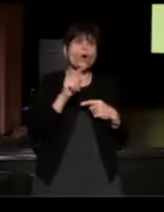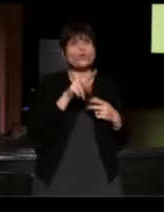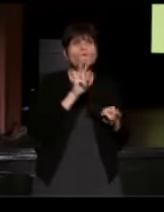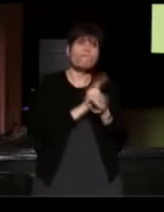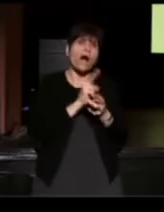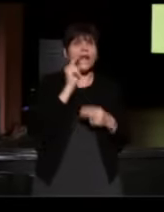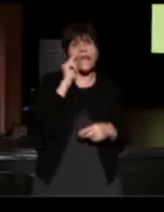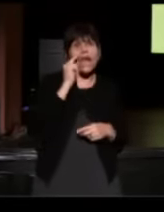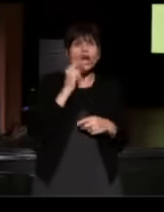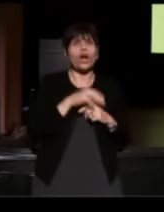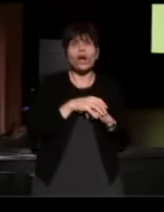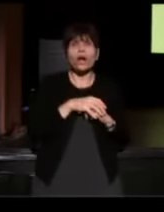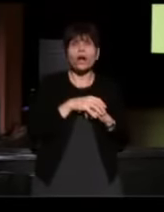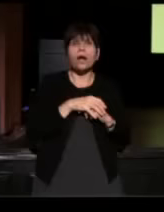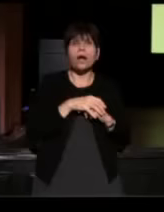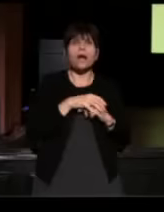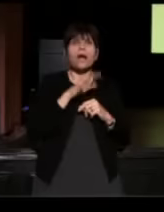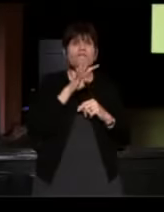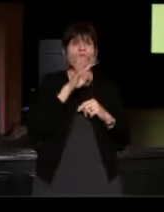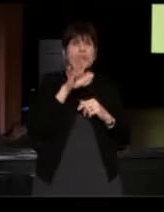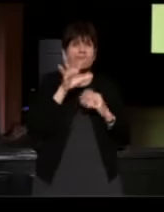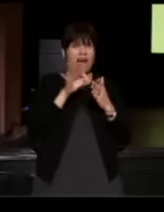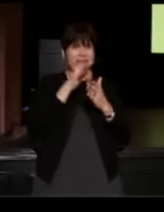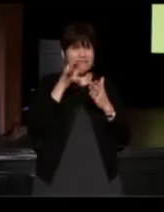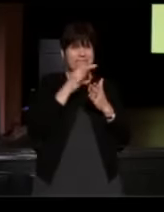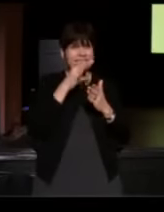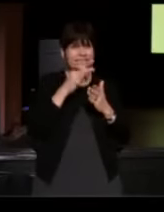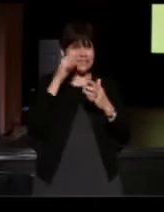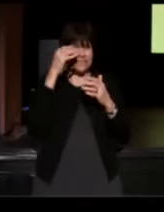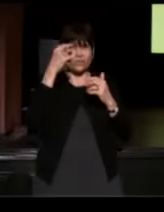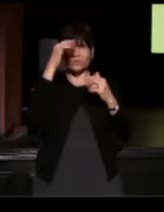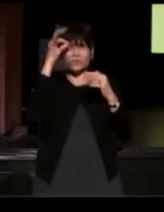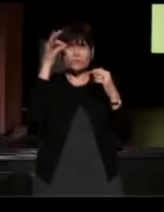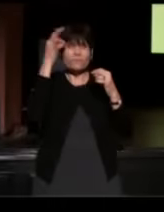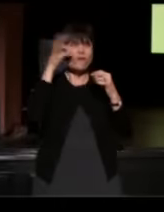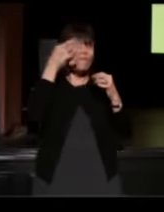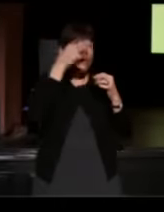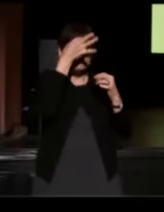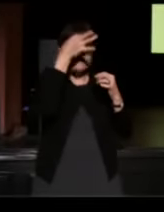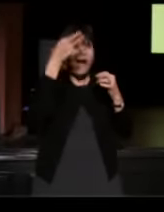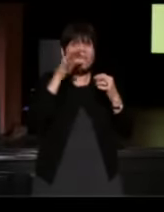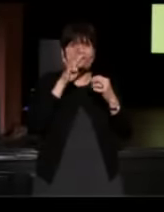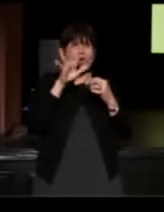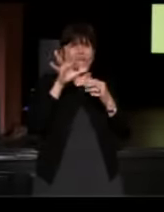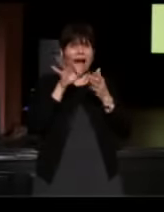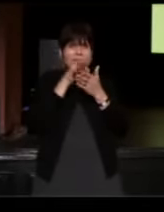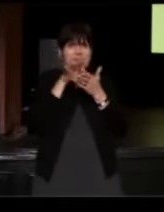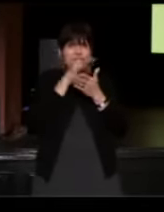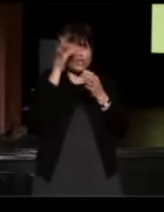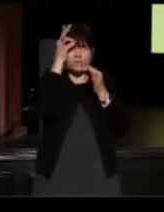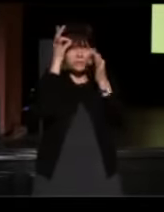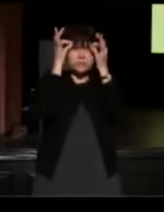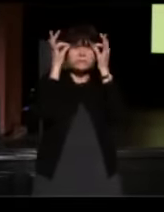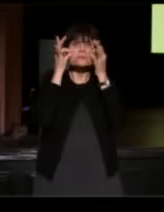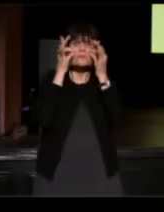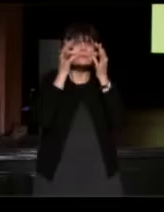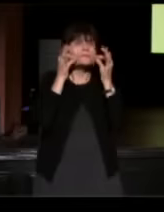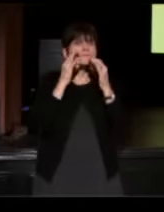It took 45 stitches to close up the lacerations in my face alone. How did it feel when you got the call?